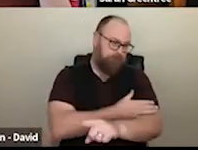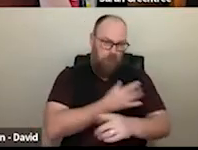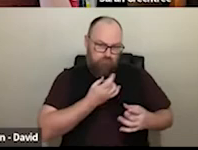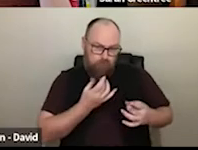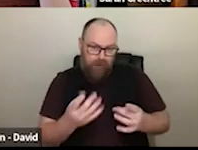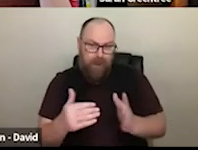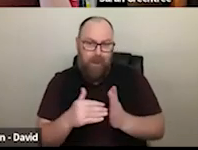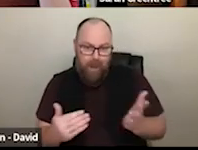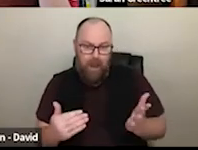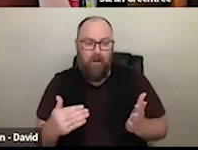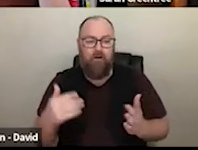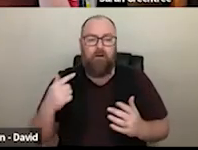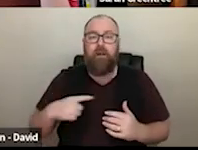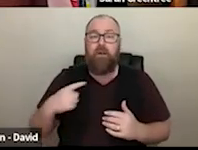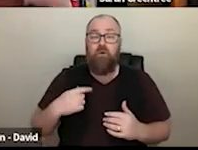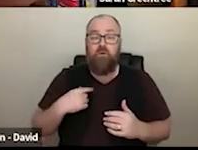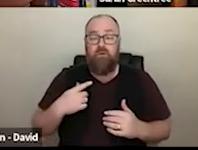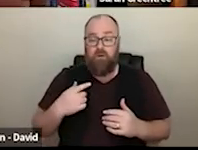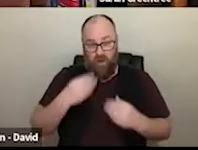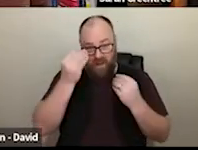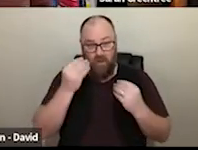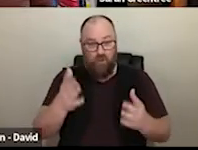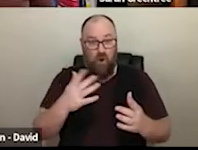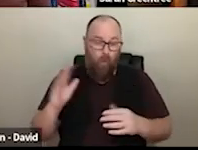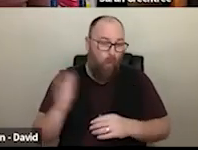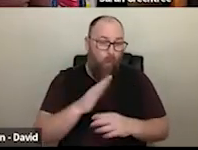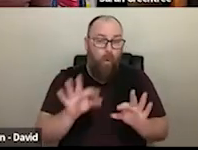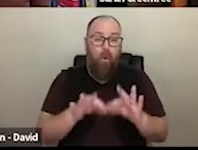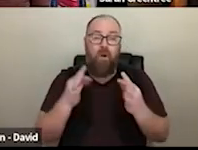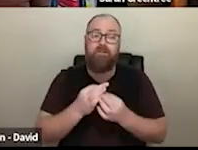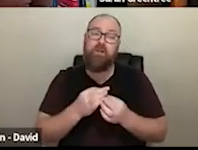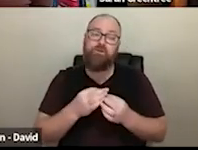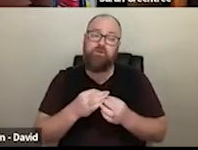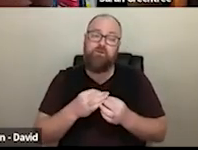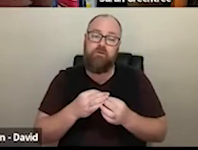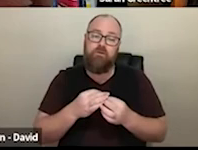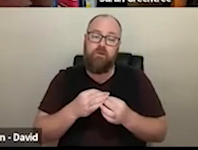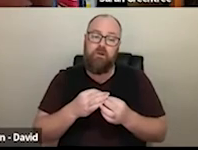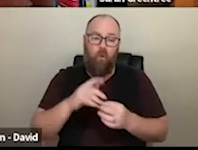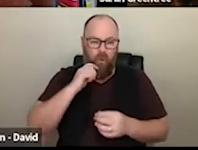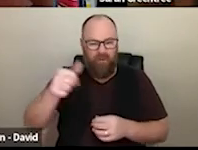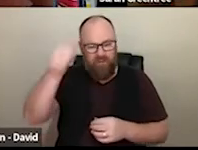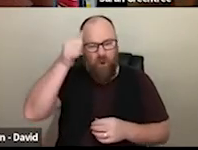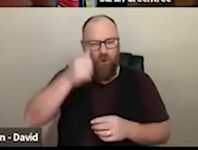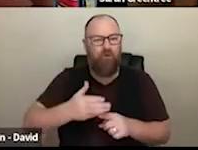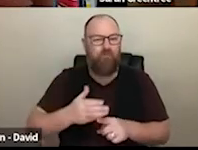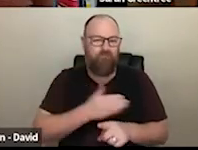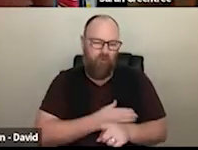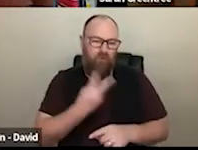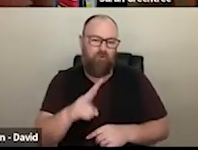will know where they said, I suppose and terms organisations by 2024 will know where they sit in terms of the four year investment for the Australia Council, and have 12 months to plan accordingly.